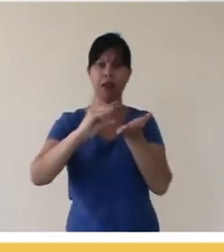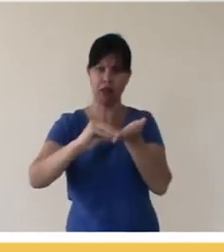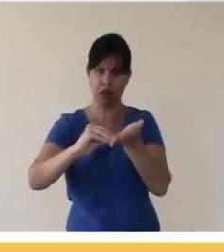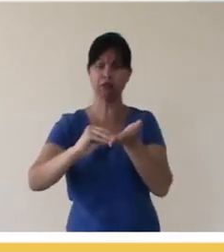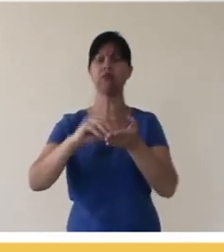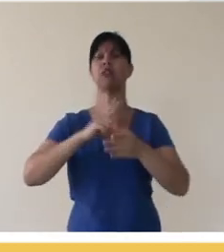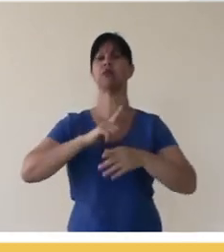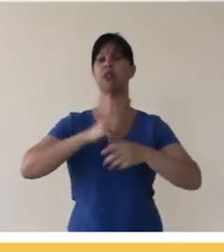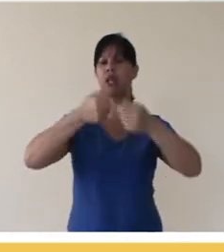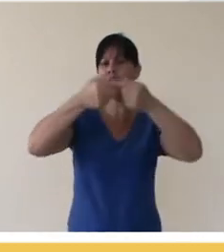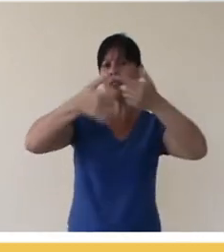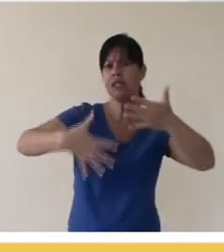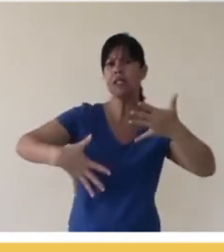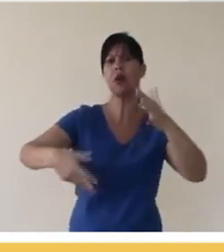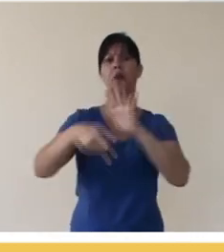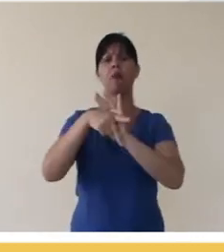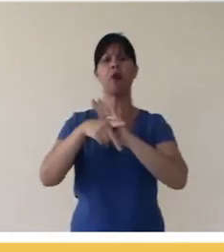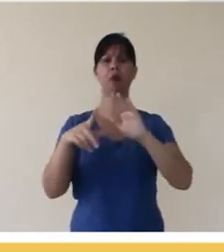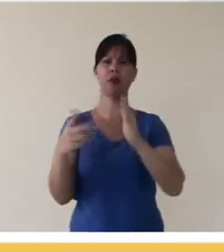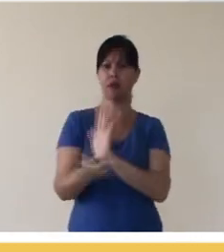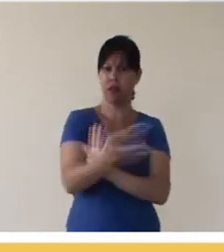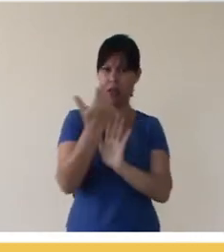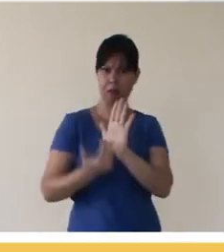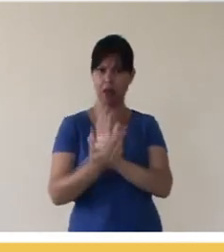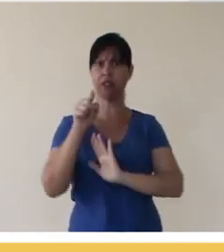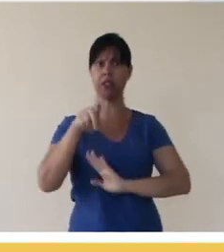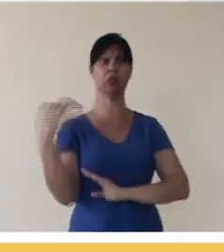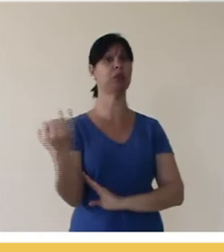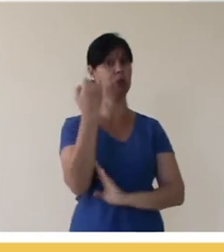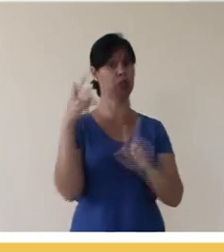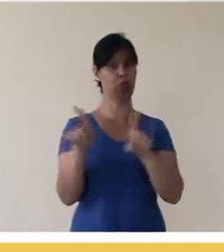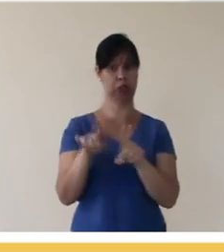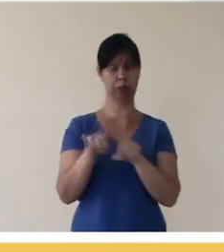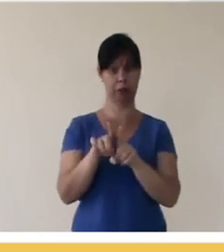in the descriptions that the platform includes with the image and this is very important.